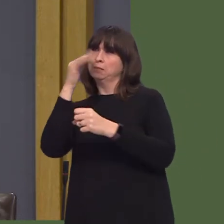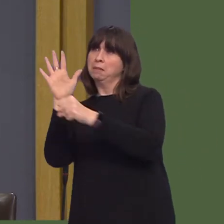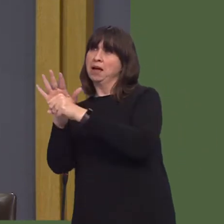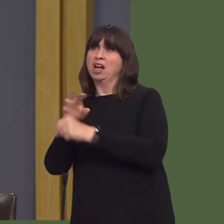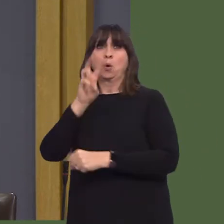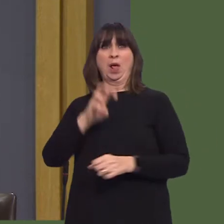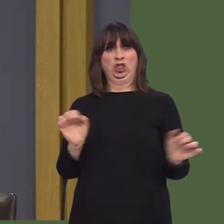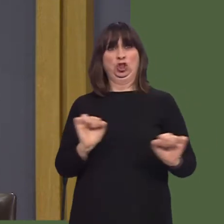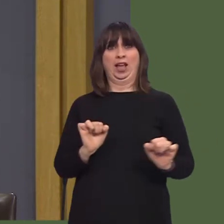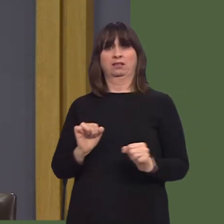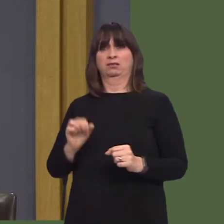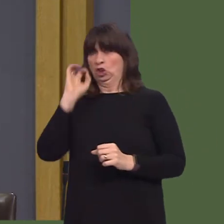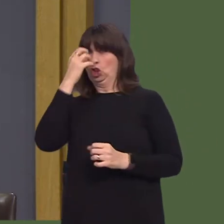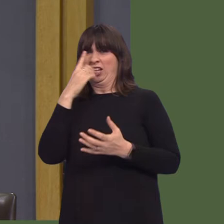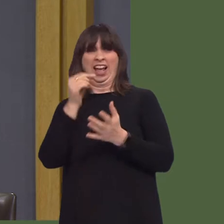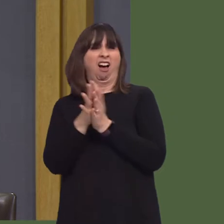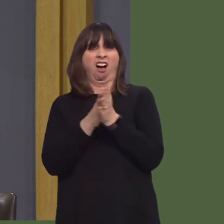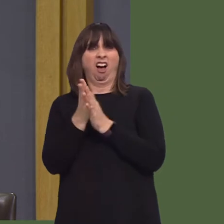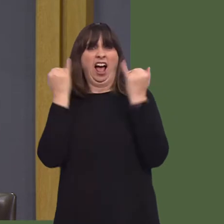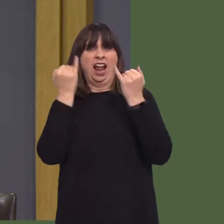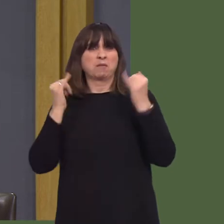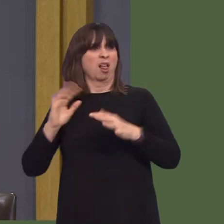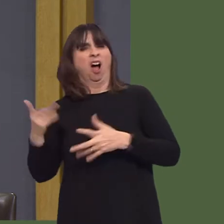Wales, and above all on companies re-establishing themselves here in Wales.